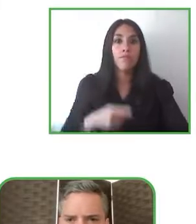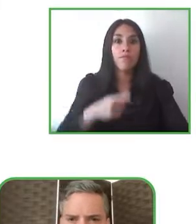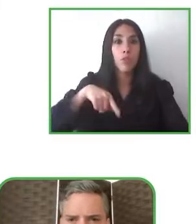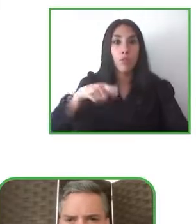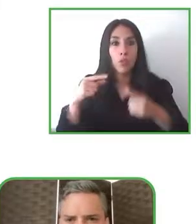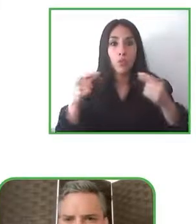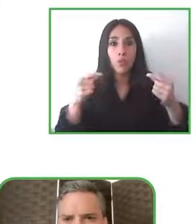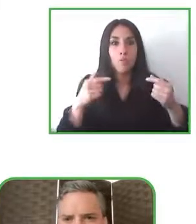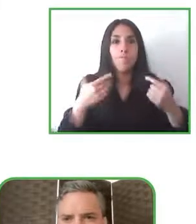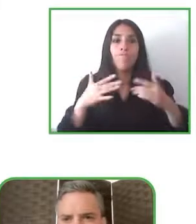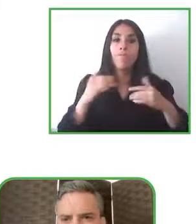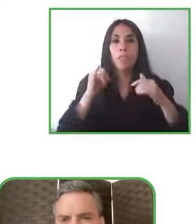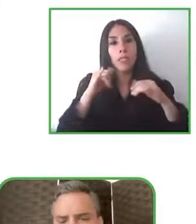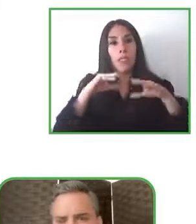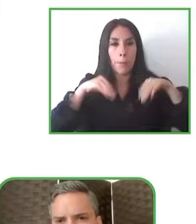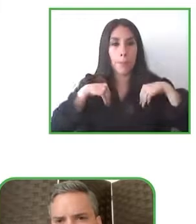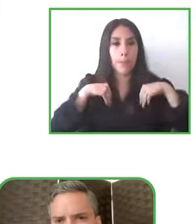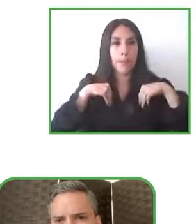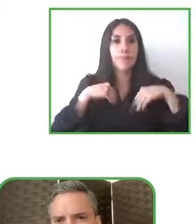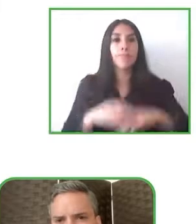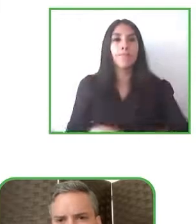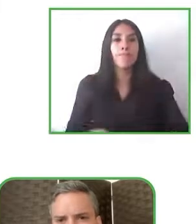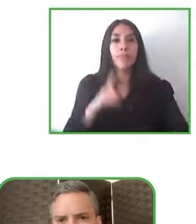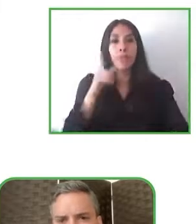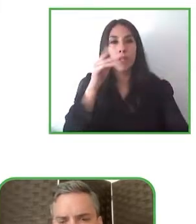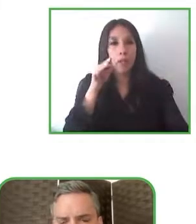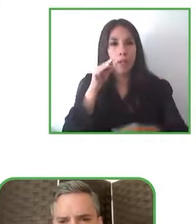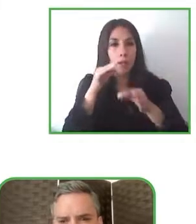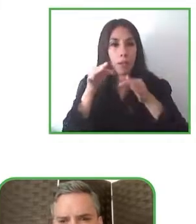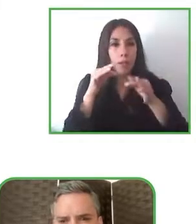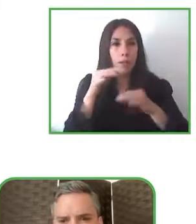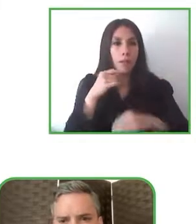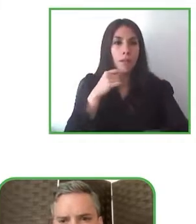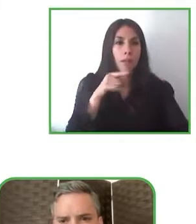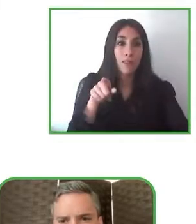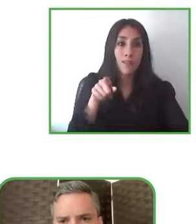if we obey what Einstein said “the mind that opens to a new idea